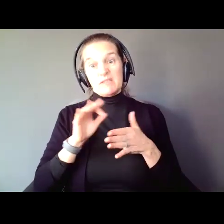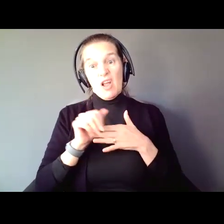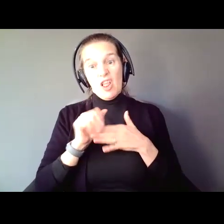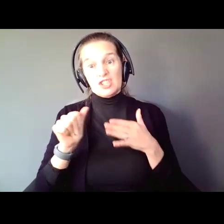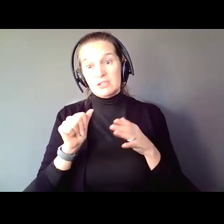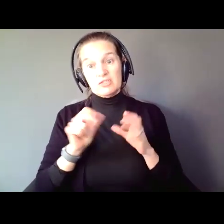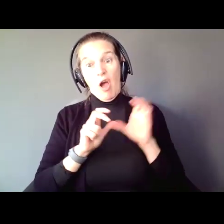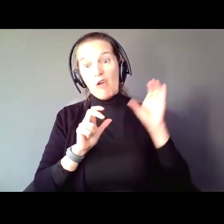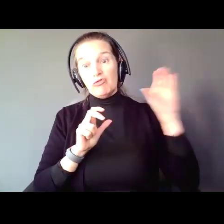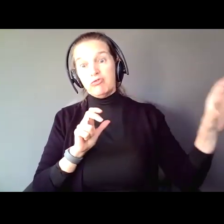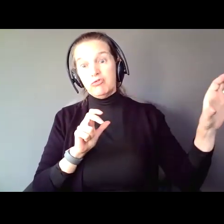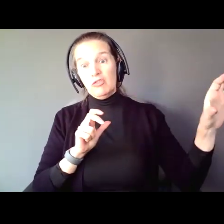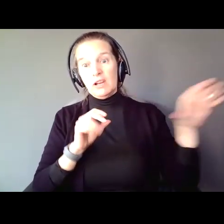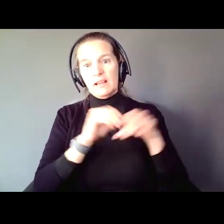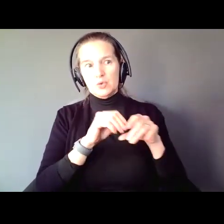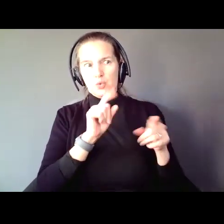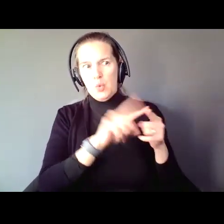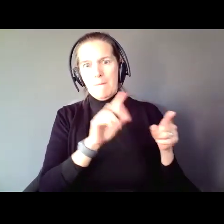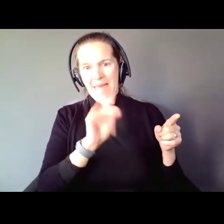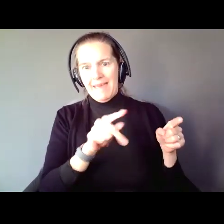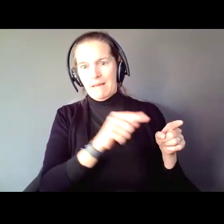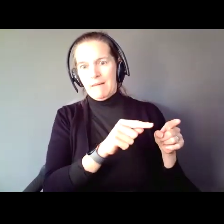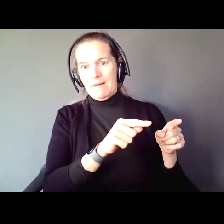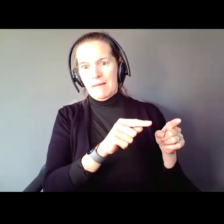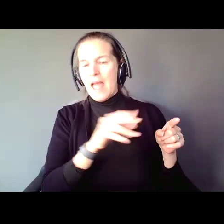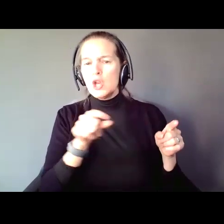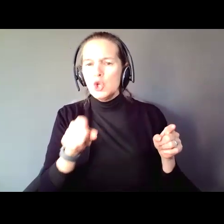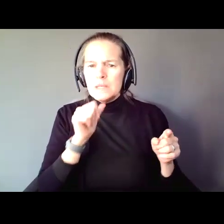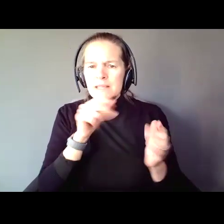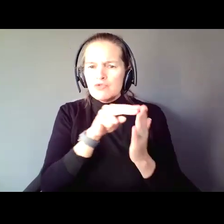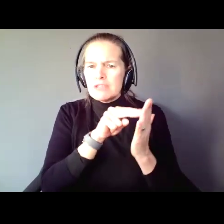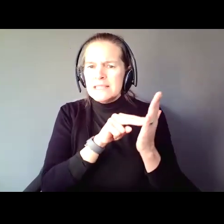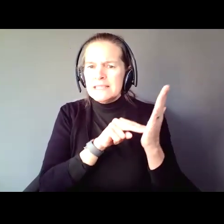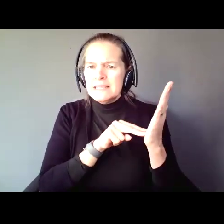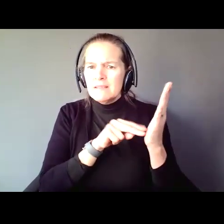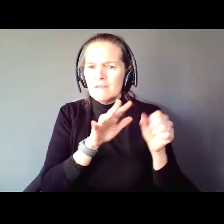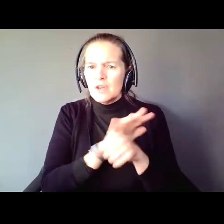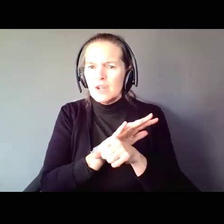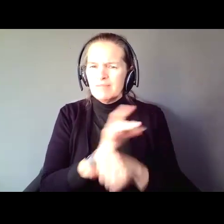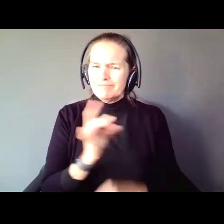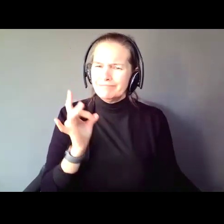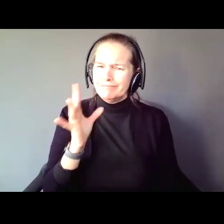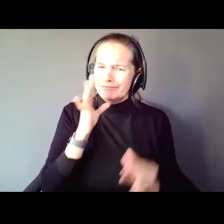of a bank, and you did not read the fine print. What a horrible decision. I think you need a